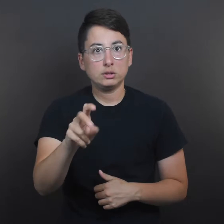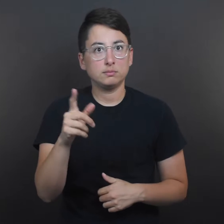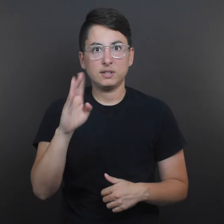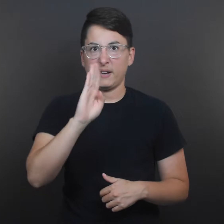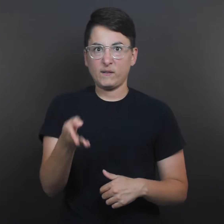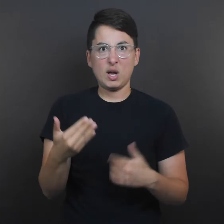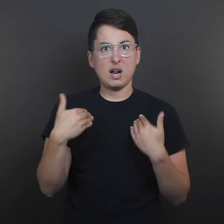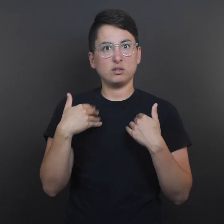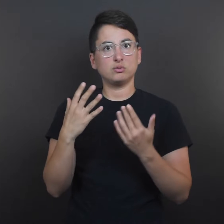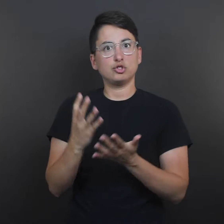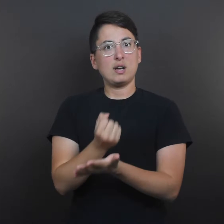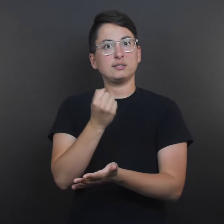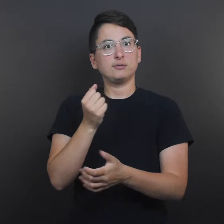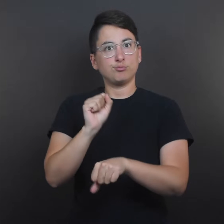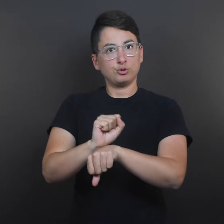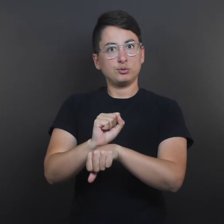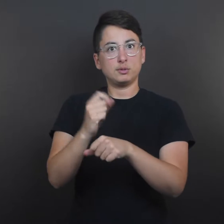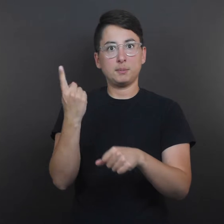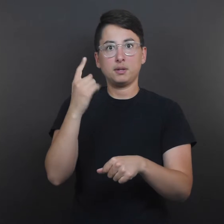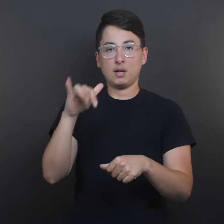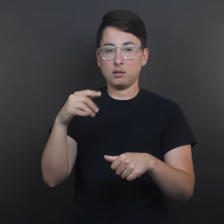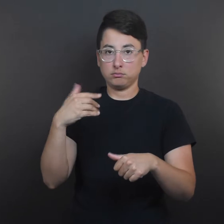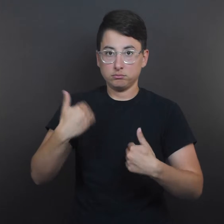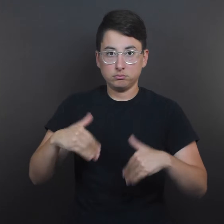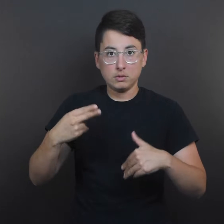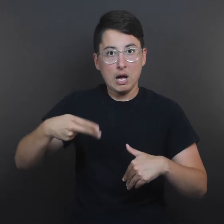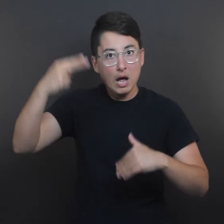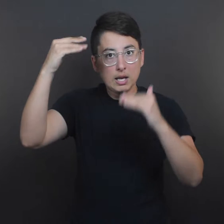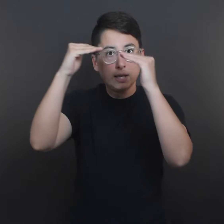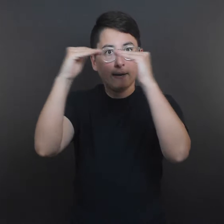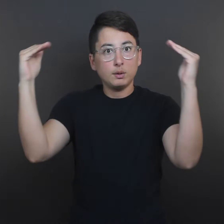“It’s been an interesting journey,” she says. “I’ve never had a chance to